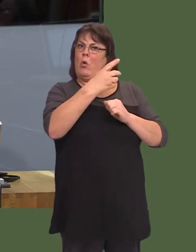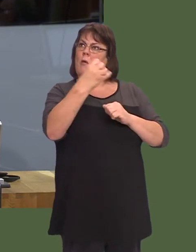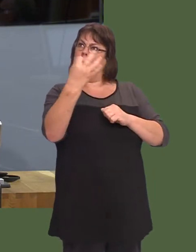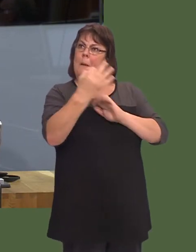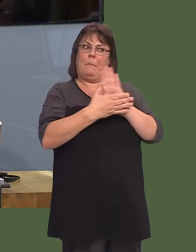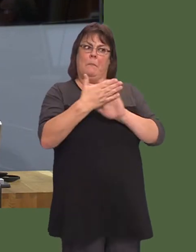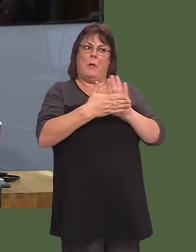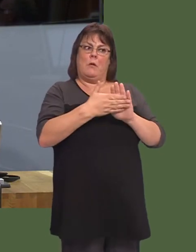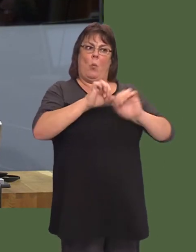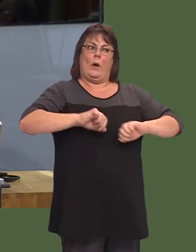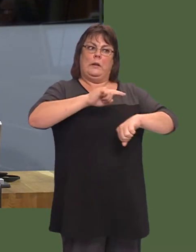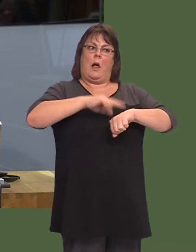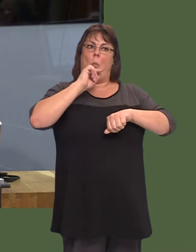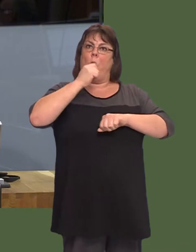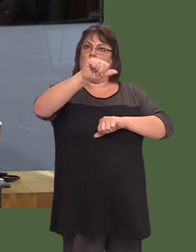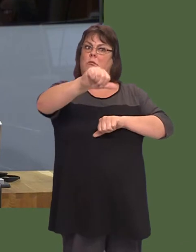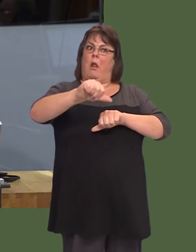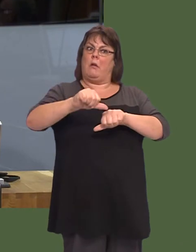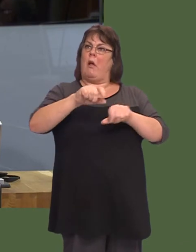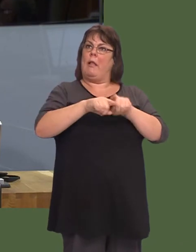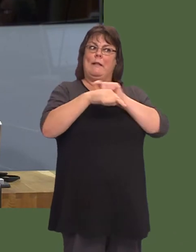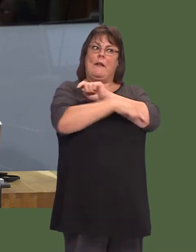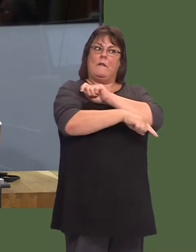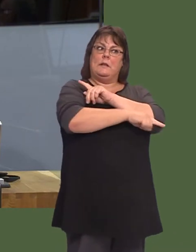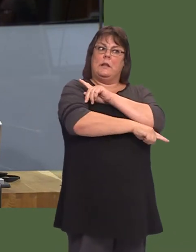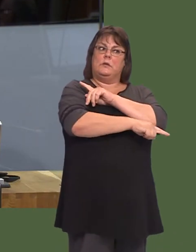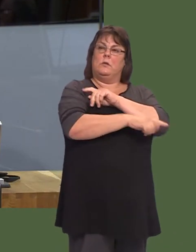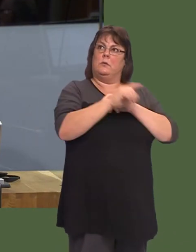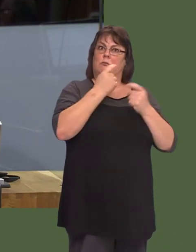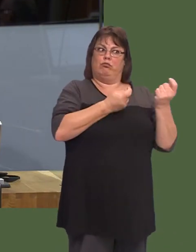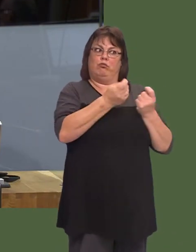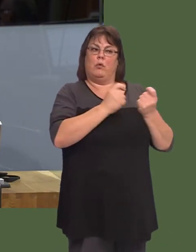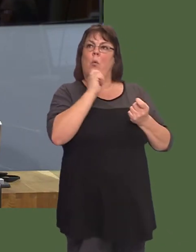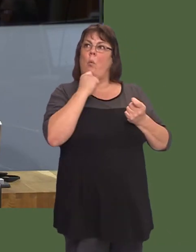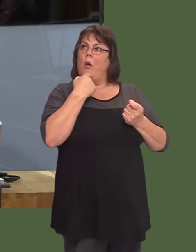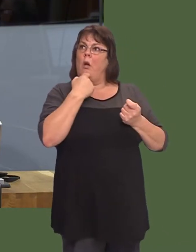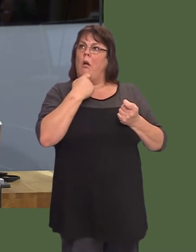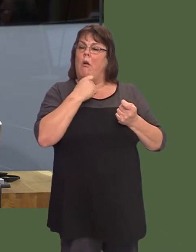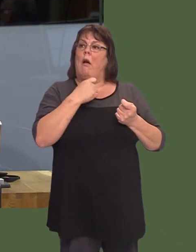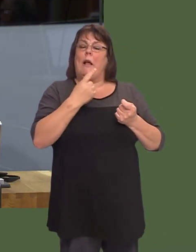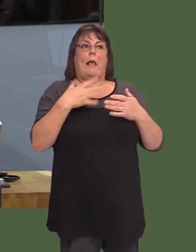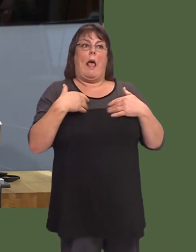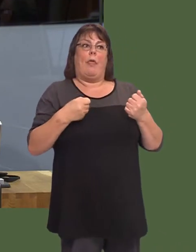times will be declining and the deficits will be in hand and wiped out, as the health Secretary has indicated?